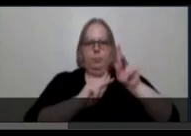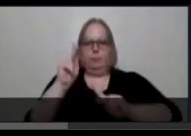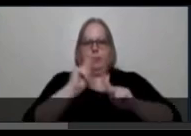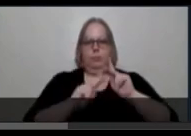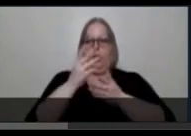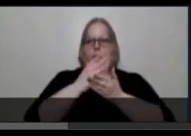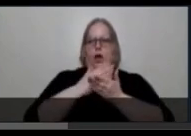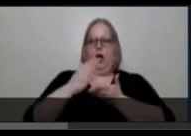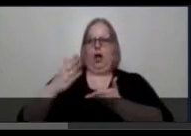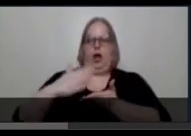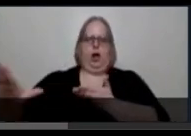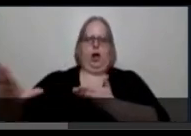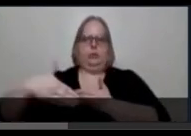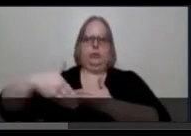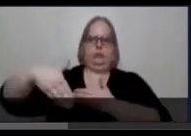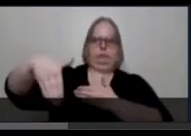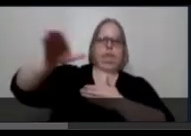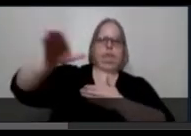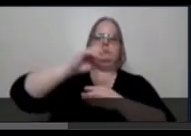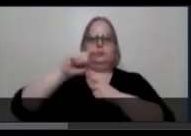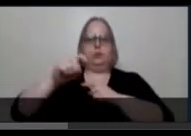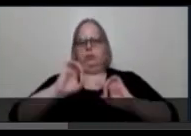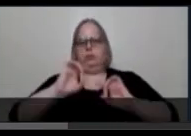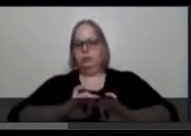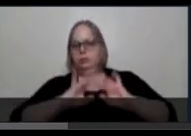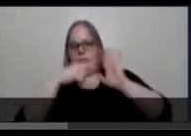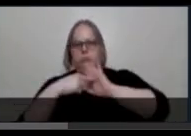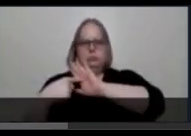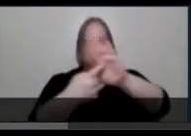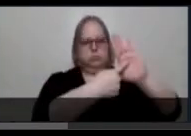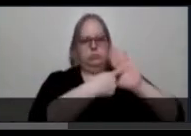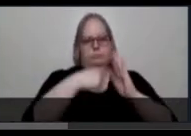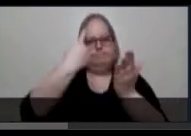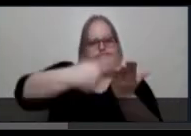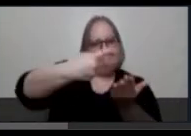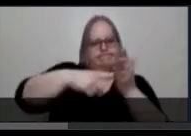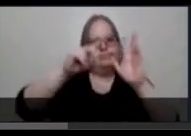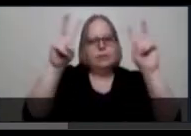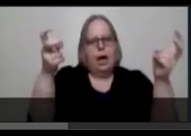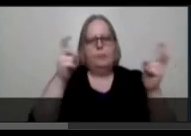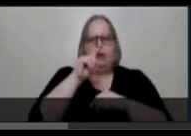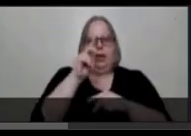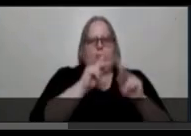and unabashedly exposes topics often considered taboo in a way that normalizes things that are